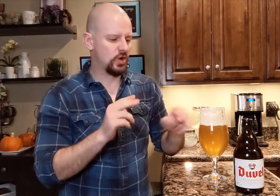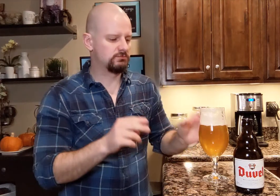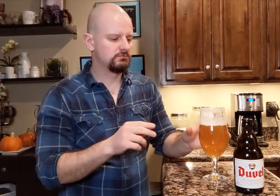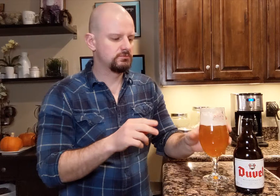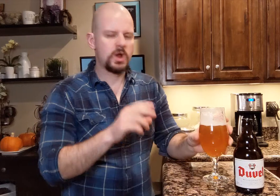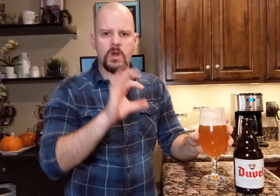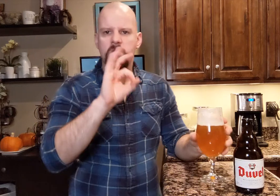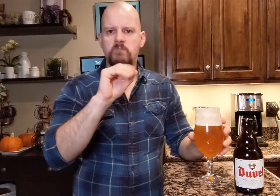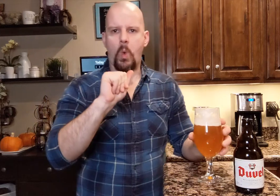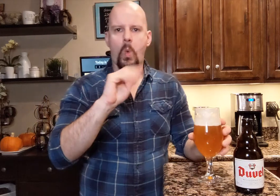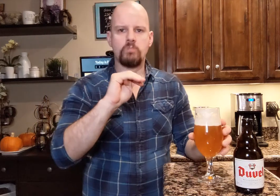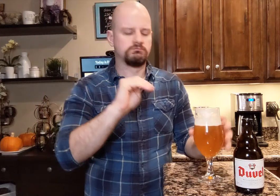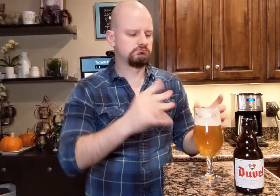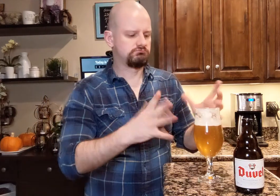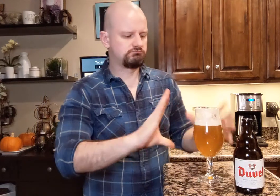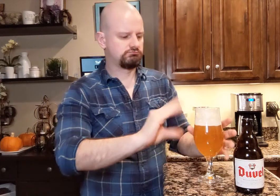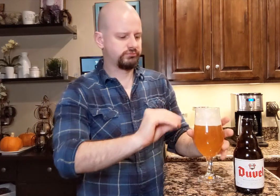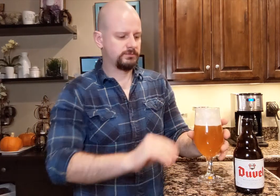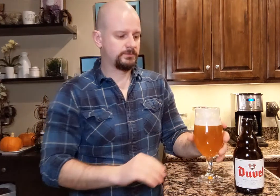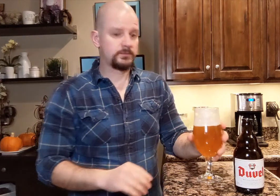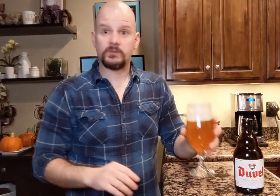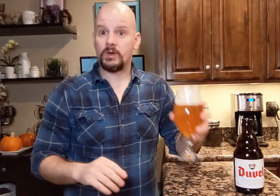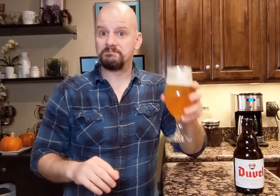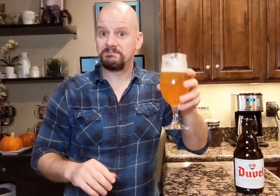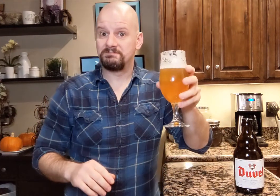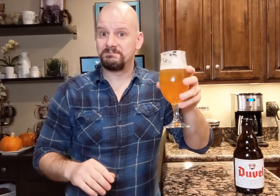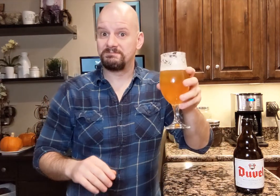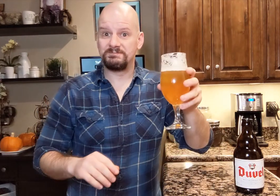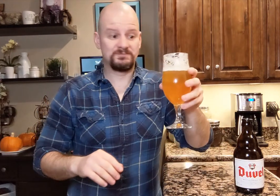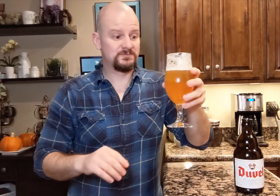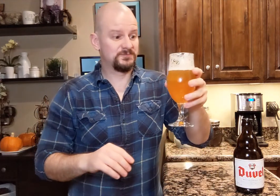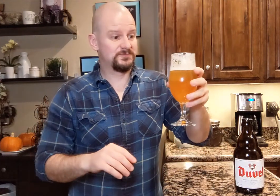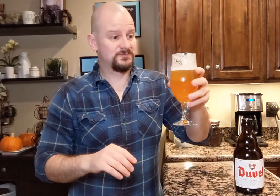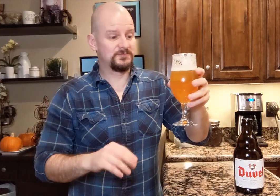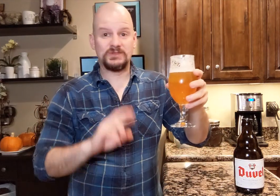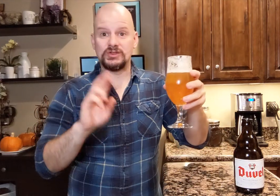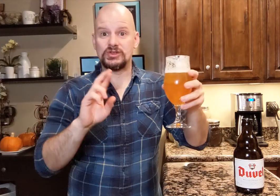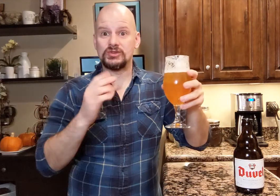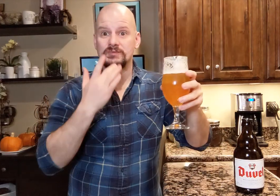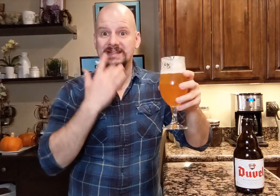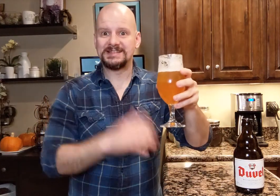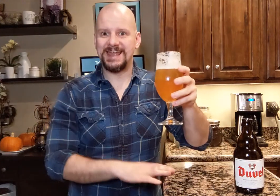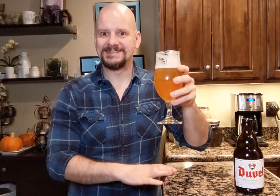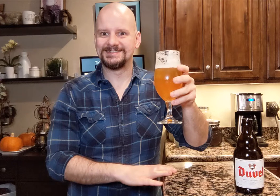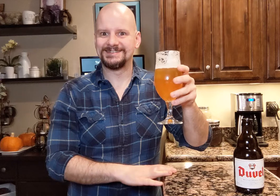The foam has decreased. All right... Ready to taste!